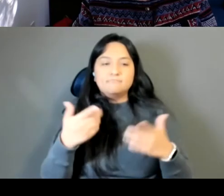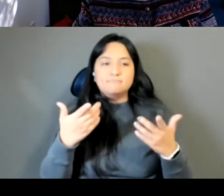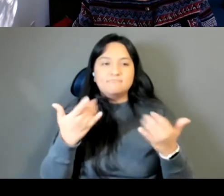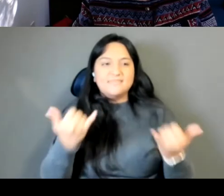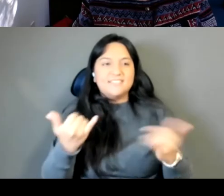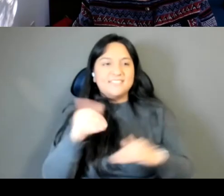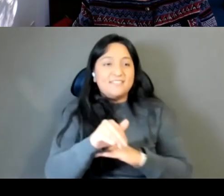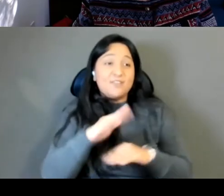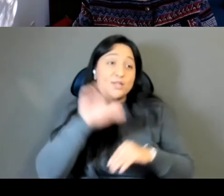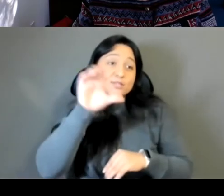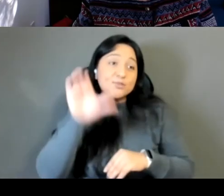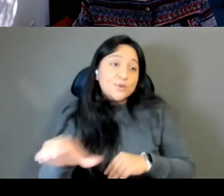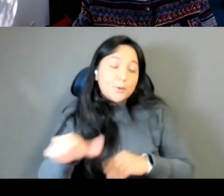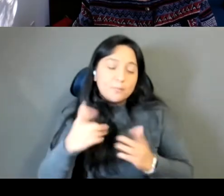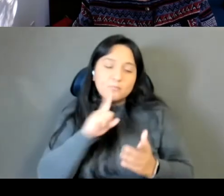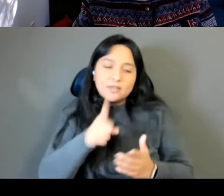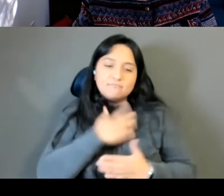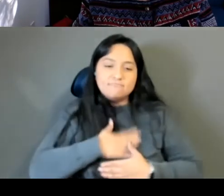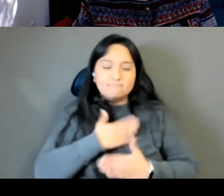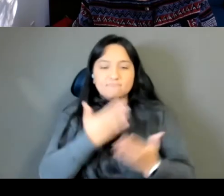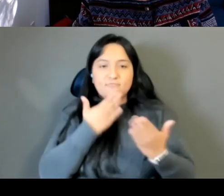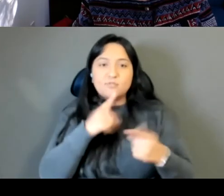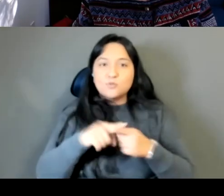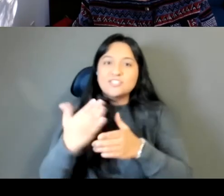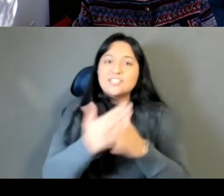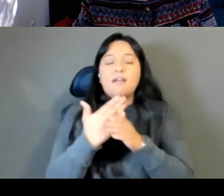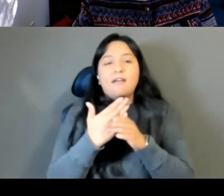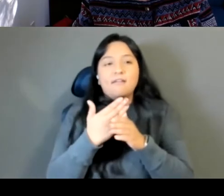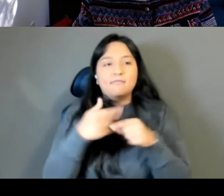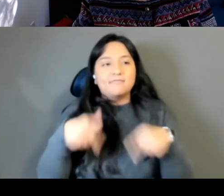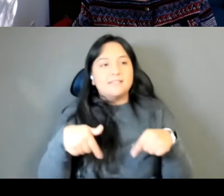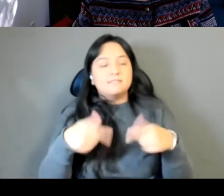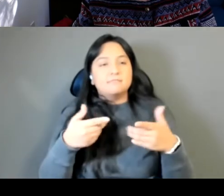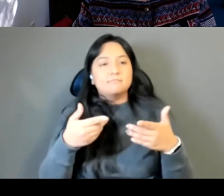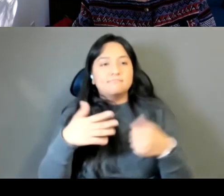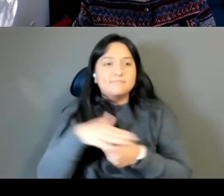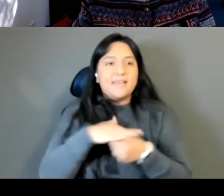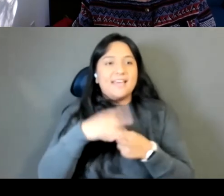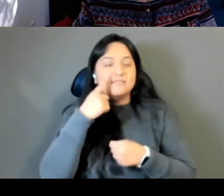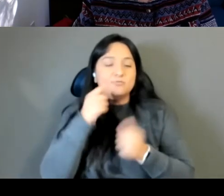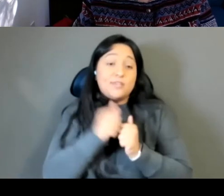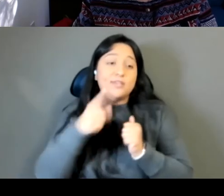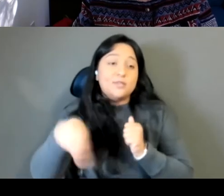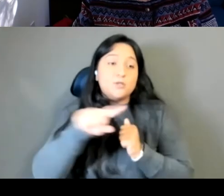We are so grateful to share this space with you, and I want to thank our incredible ASL